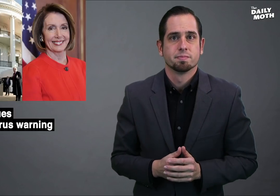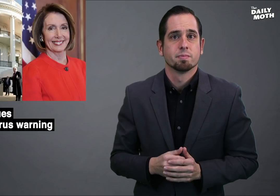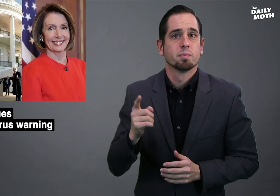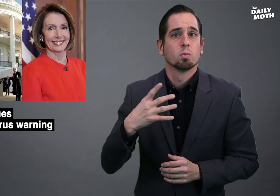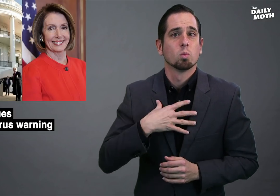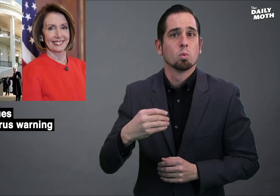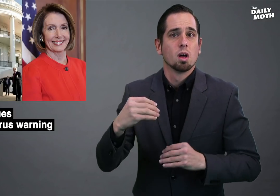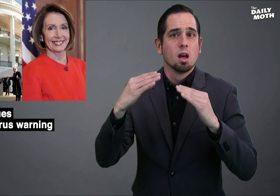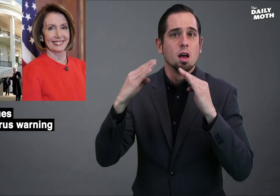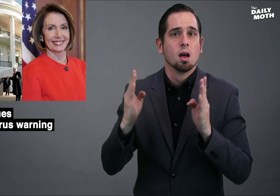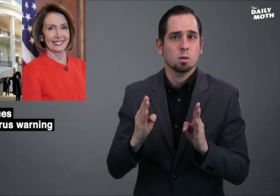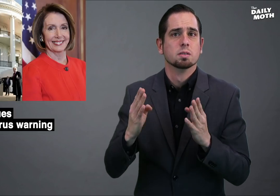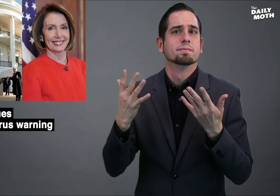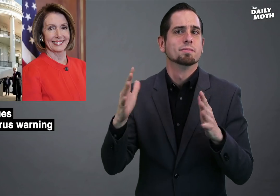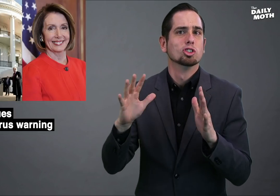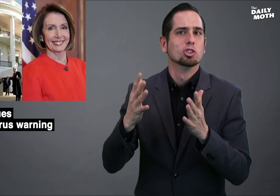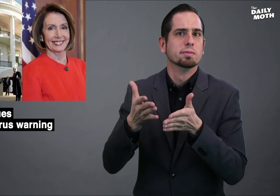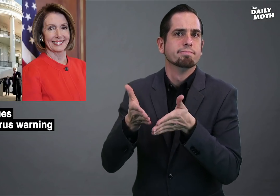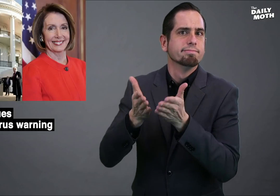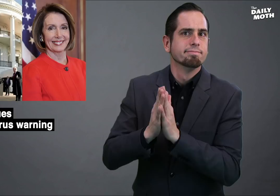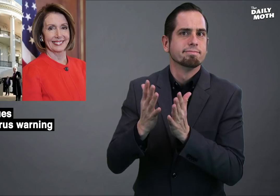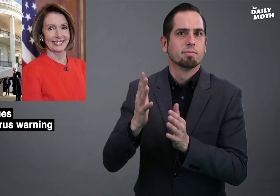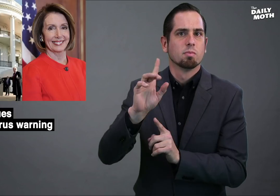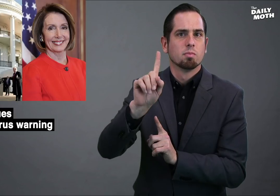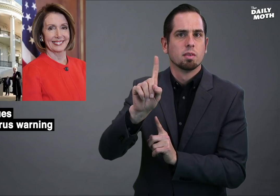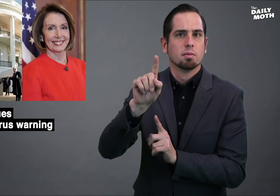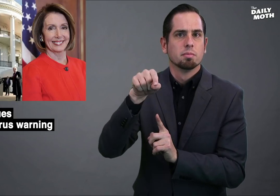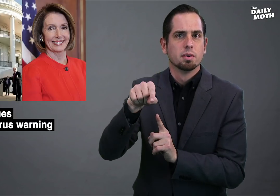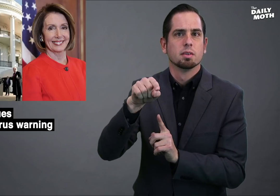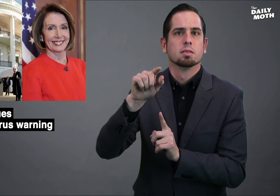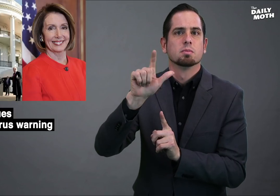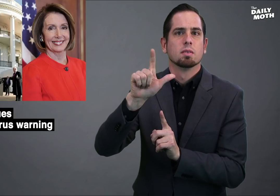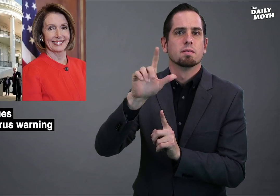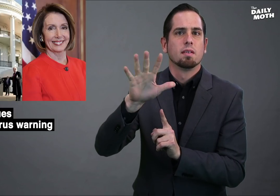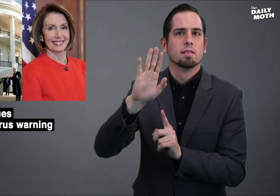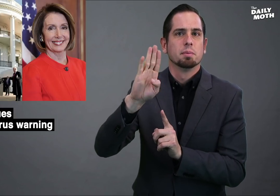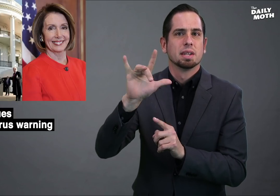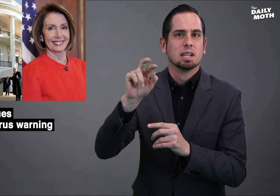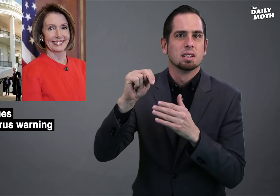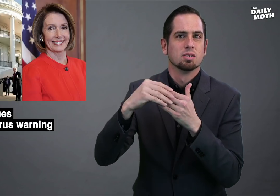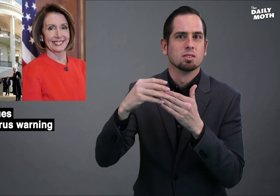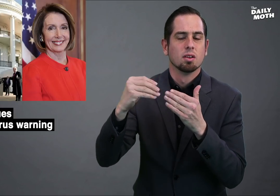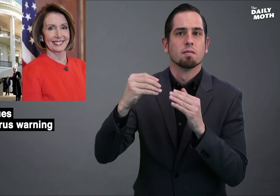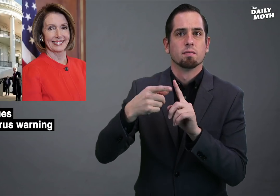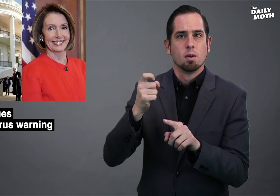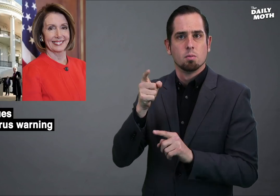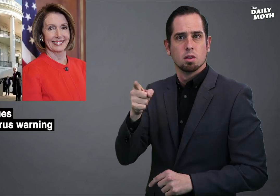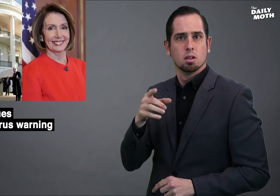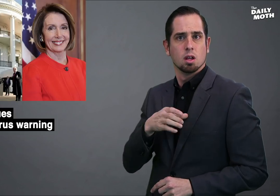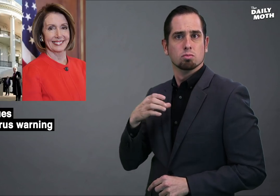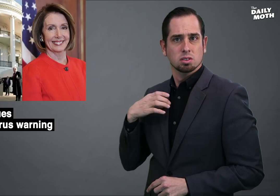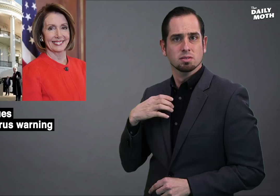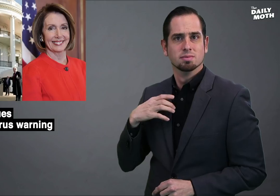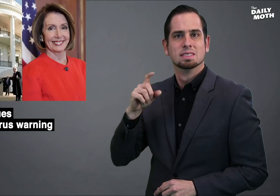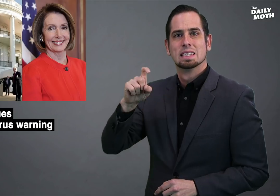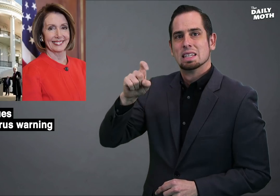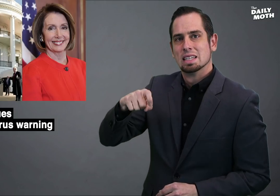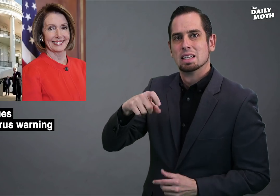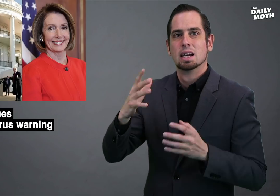The White House has requested $1.25 billion from Congress for